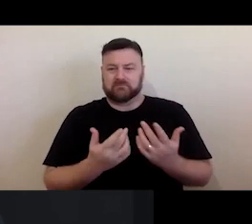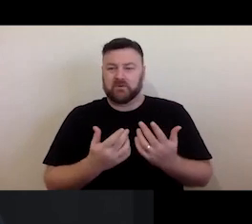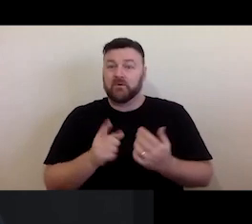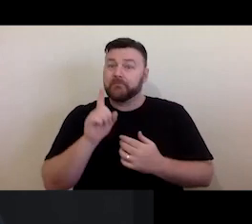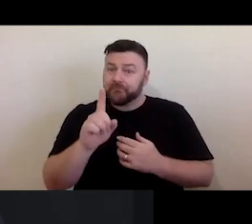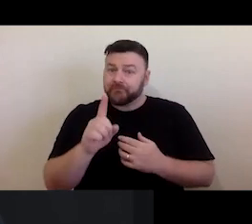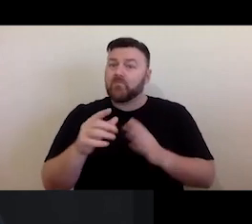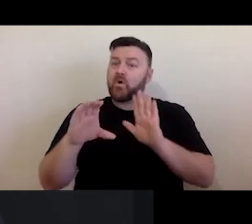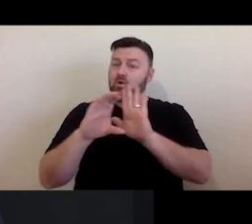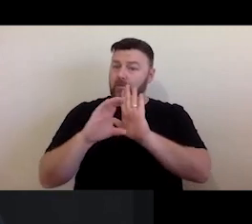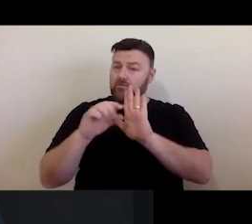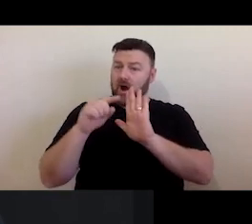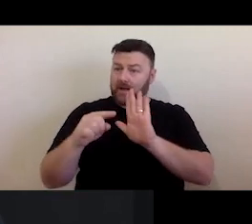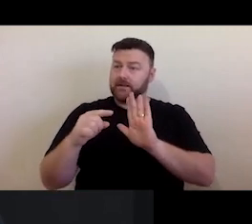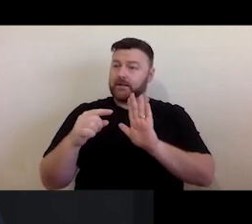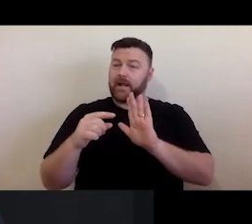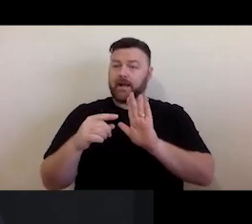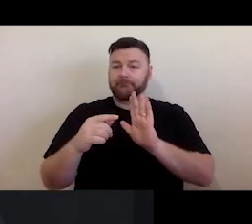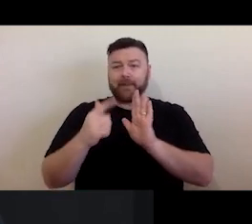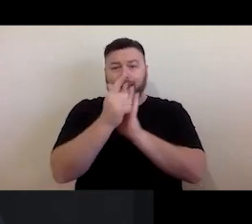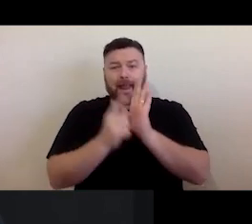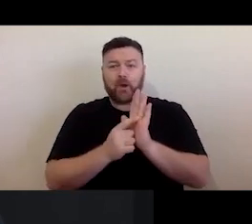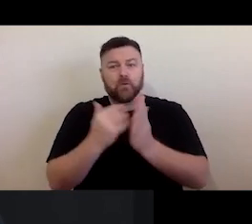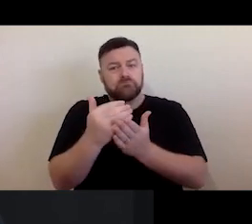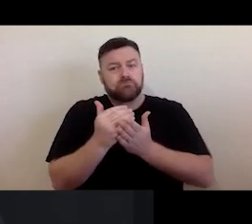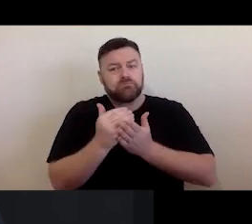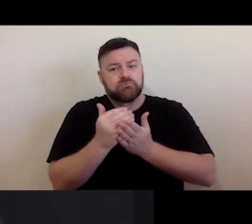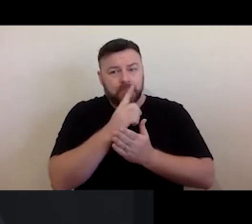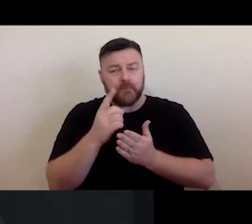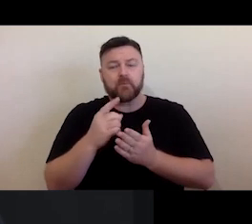encourage the sharing of knowledge, ideas and culture. It's important to